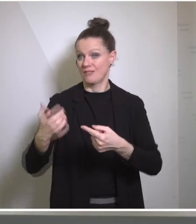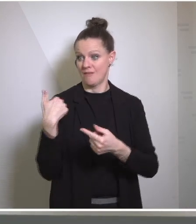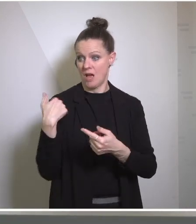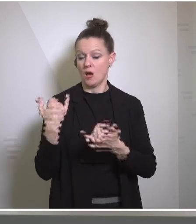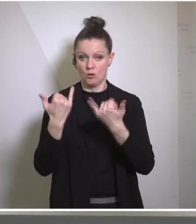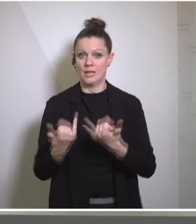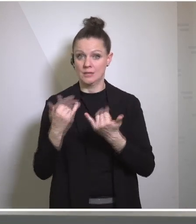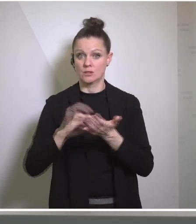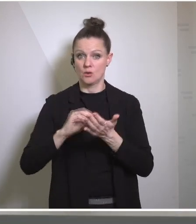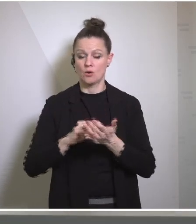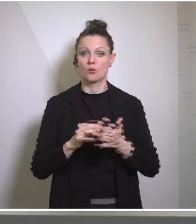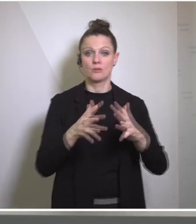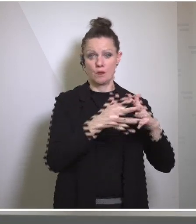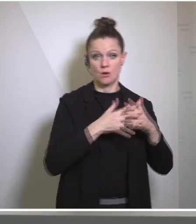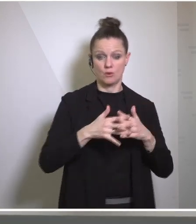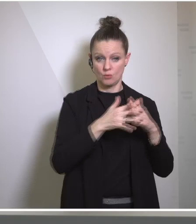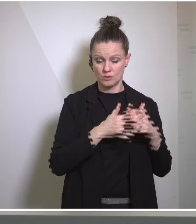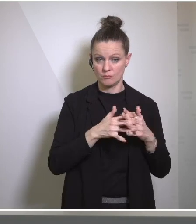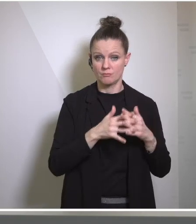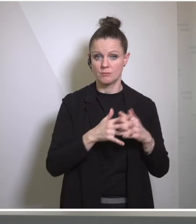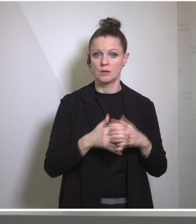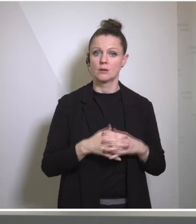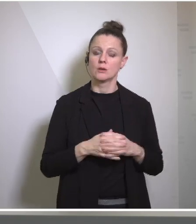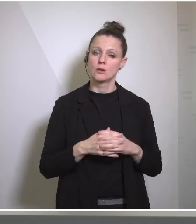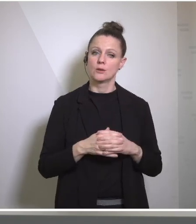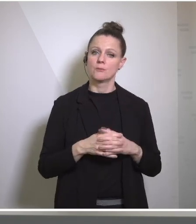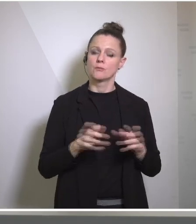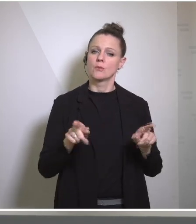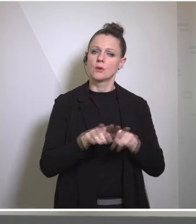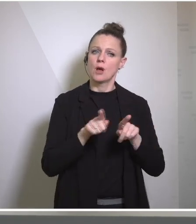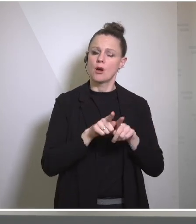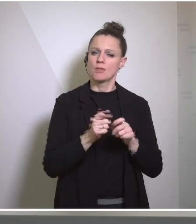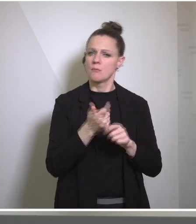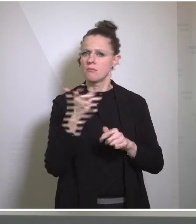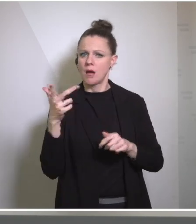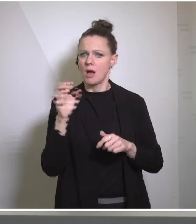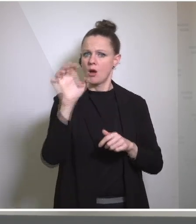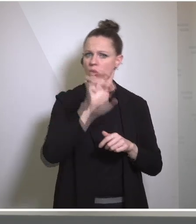for the United States, as we've done with many partners in Europe, we want to be able to help.